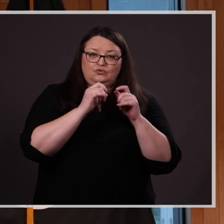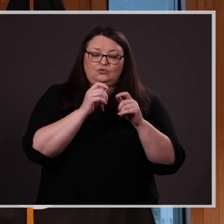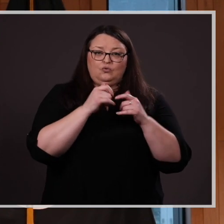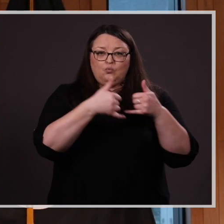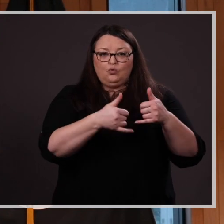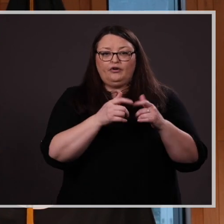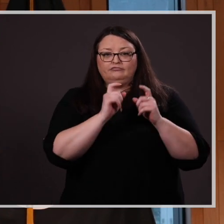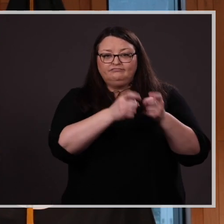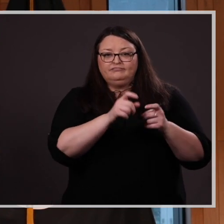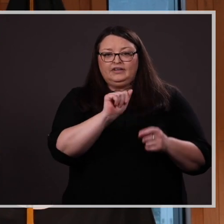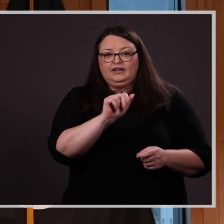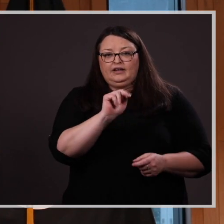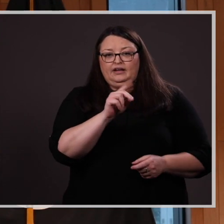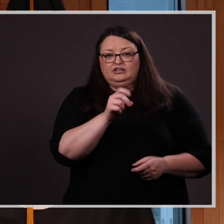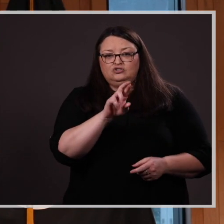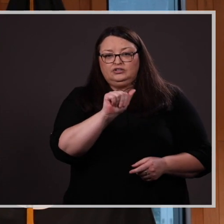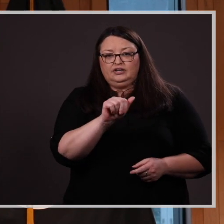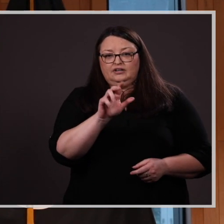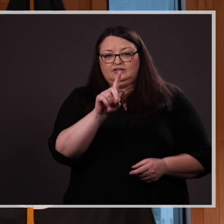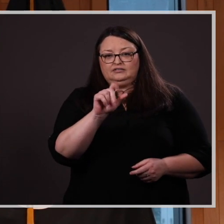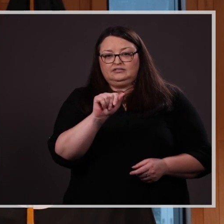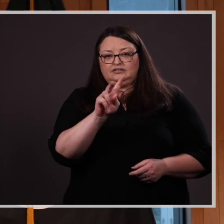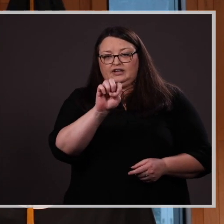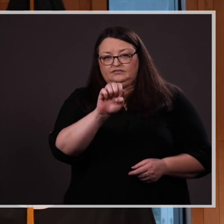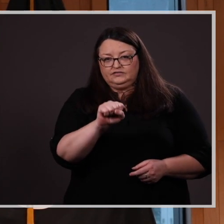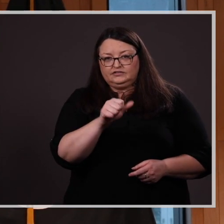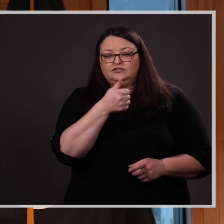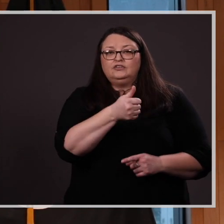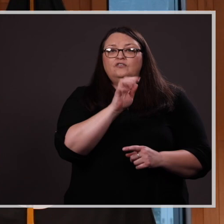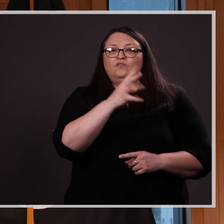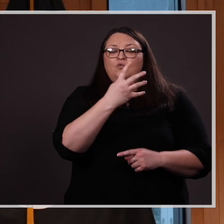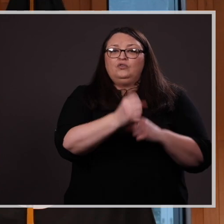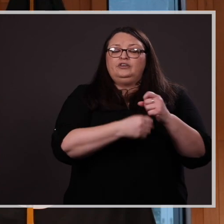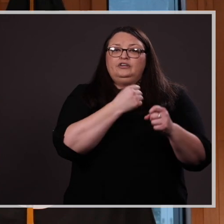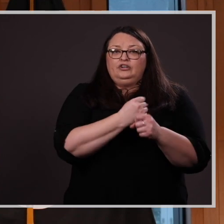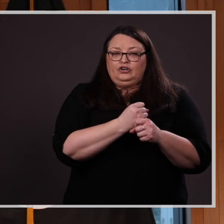Andrea is a four-year letter winner with the Omaha women’s soccer team. She has appeared